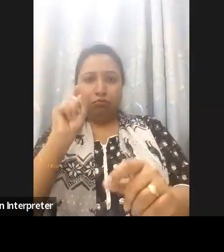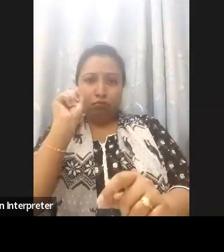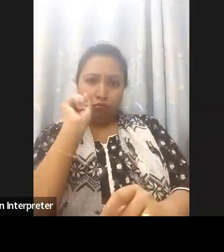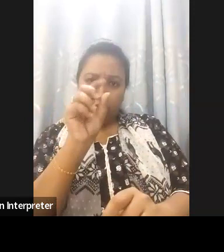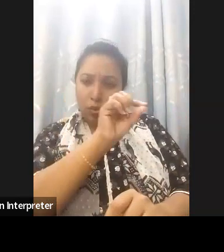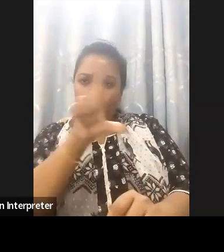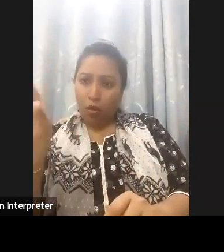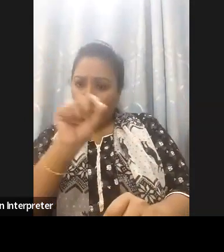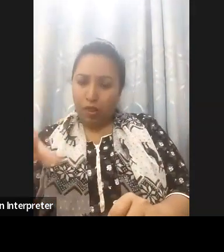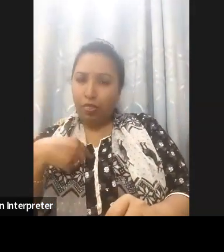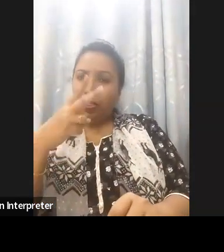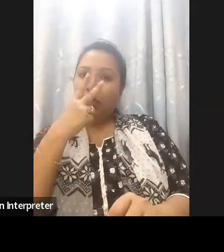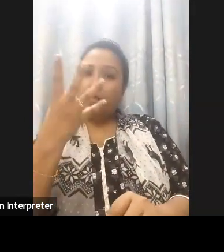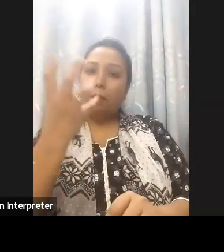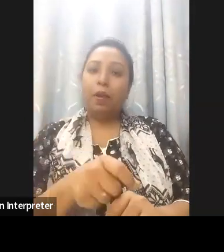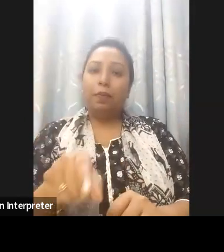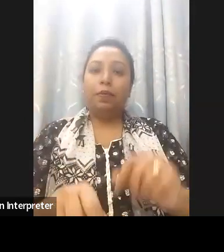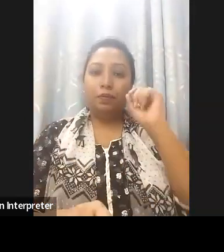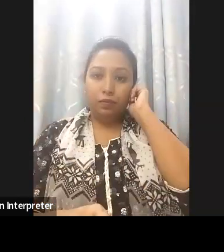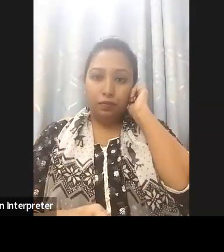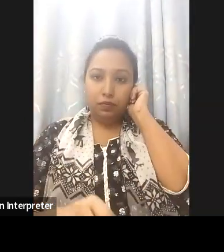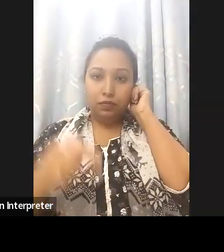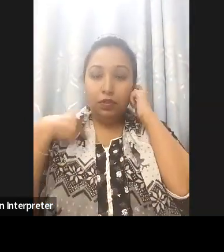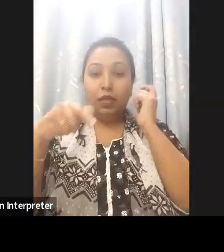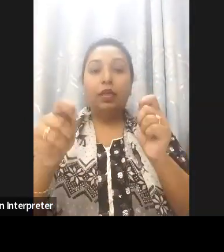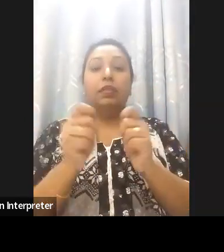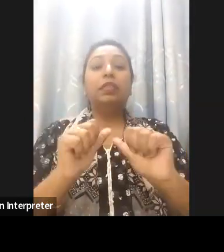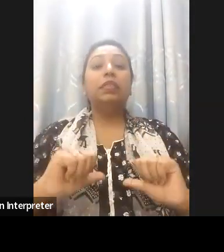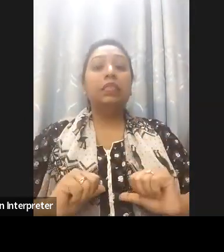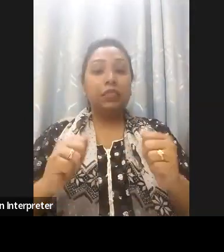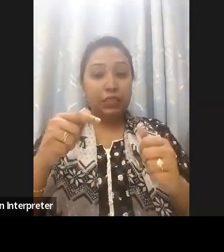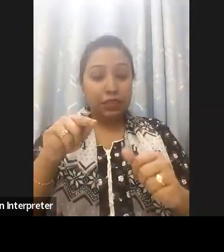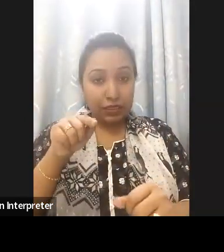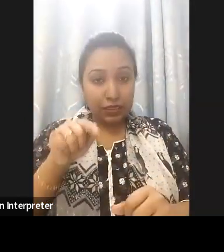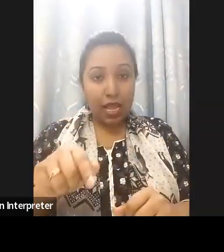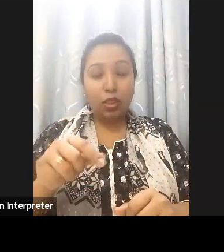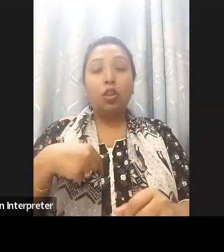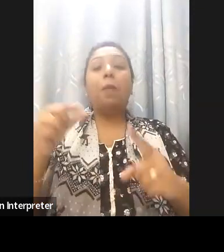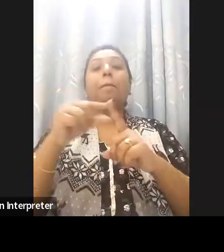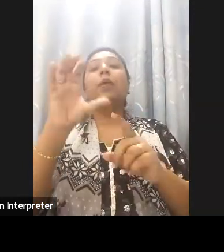So this National portal brings together all these offices under one umbrella bangladesh.gov.bd and